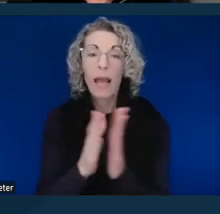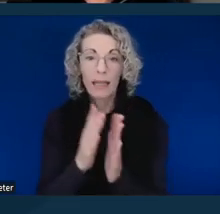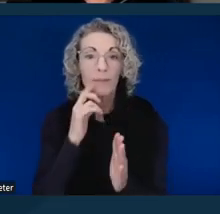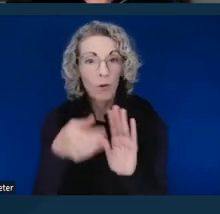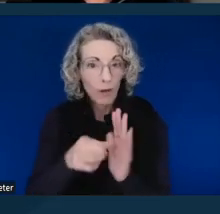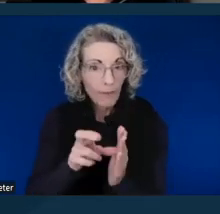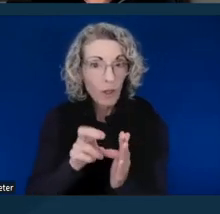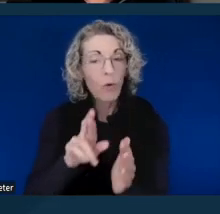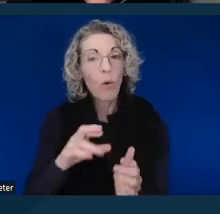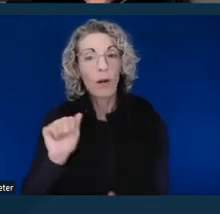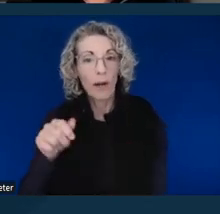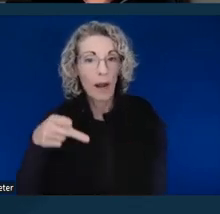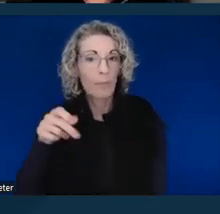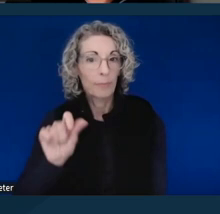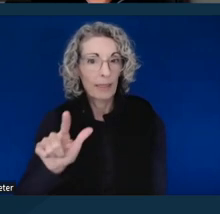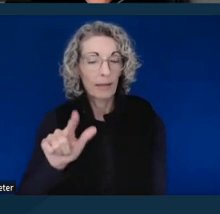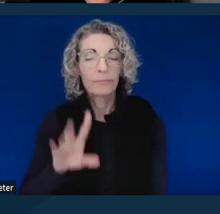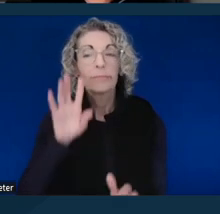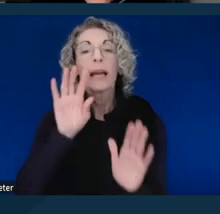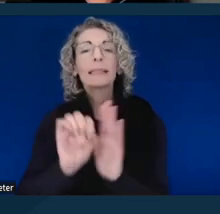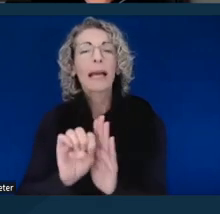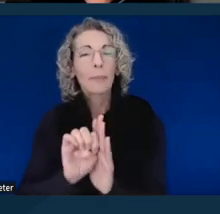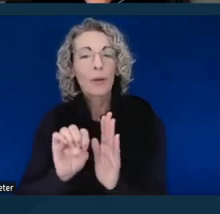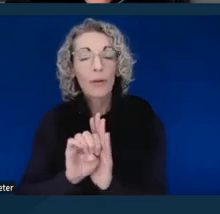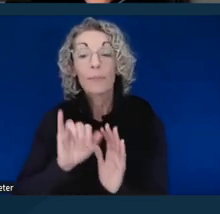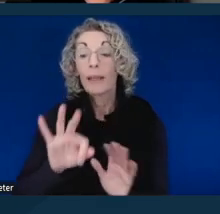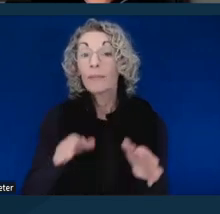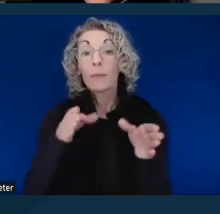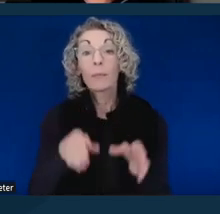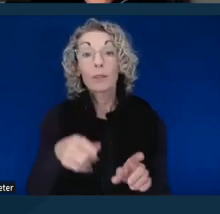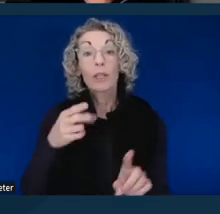For example, if you are someone who uses captioning